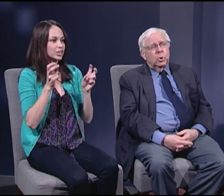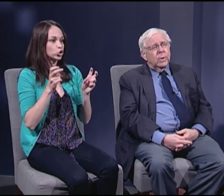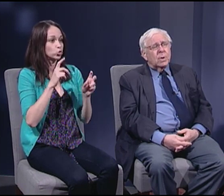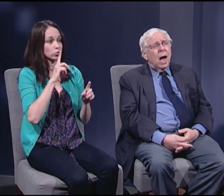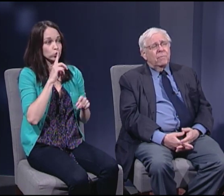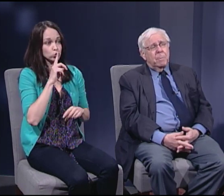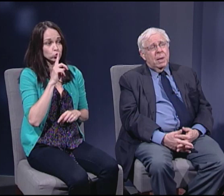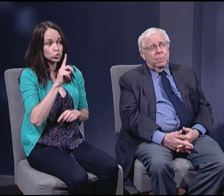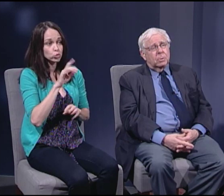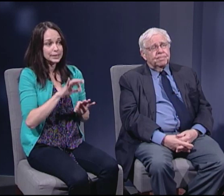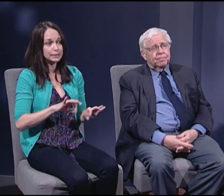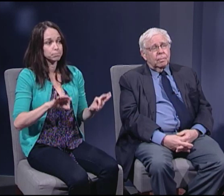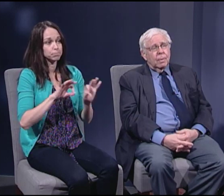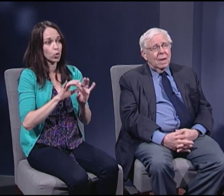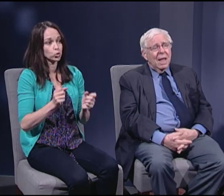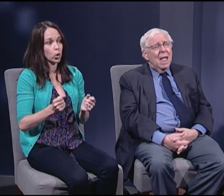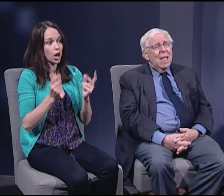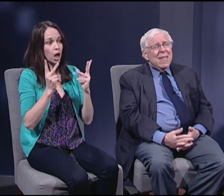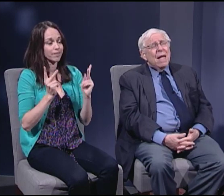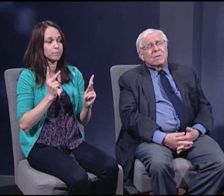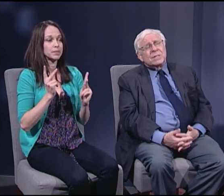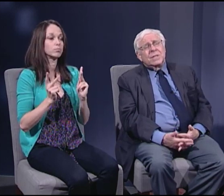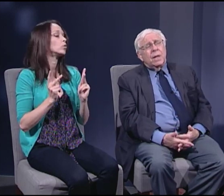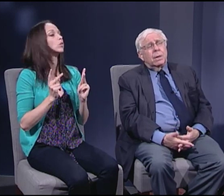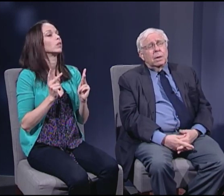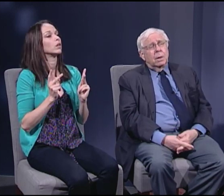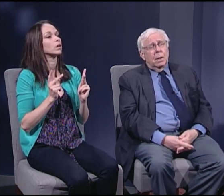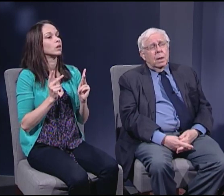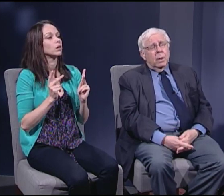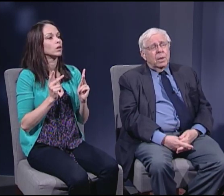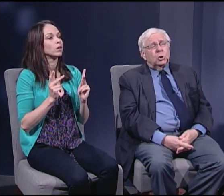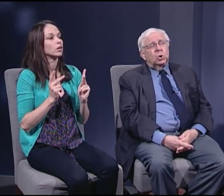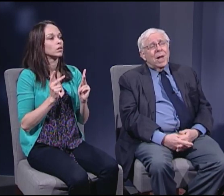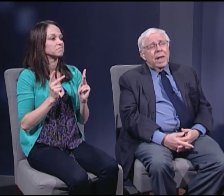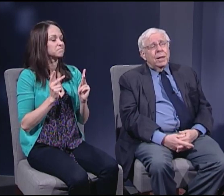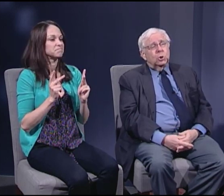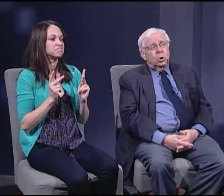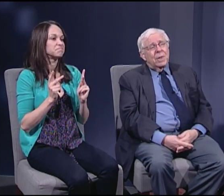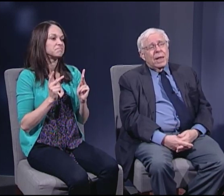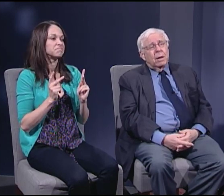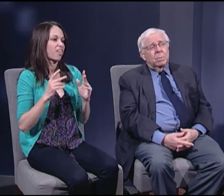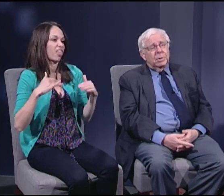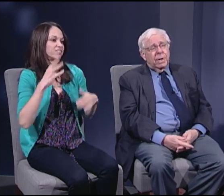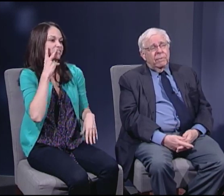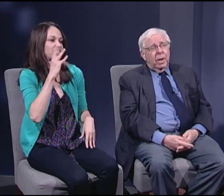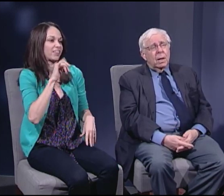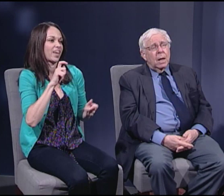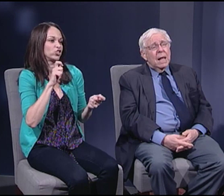to a lot of people, they haven't seen the change they can believe in.